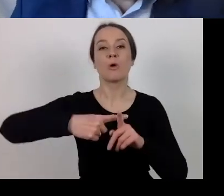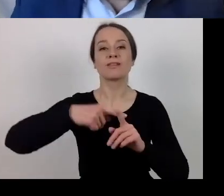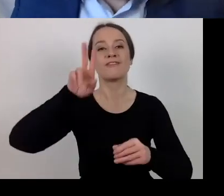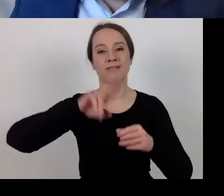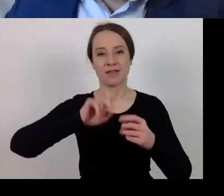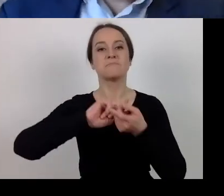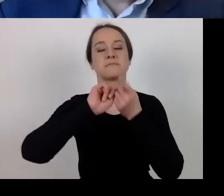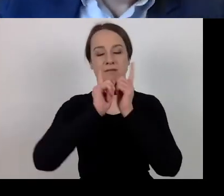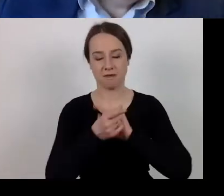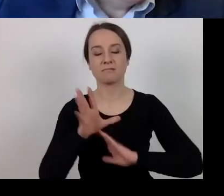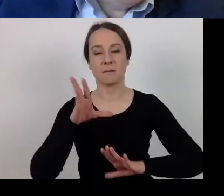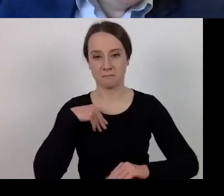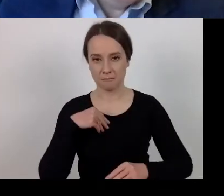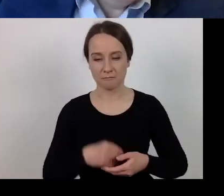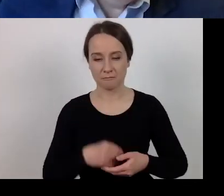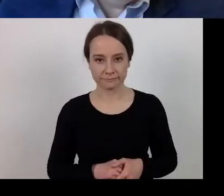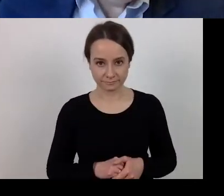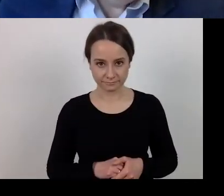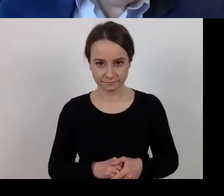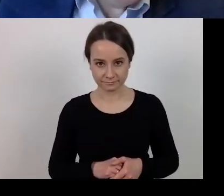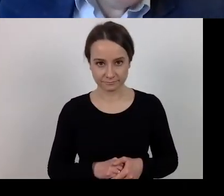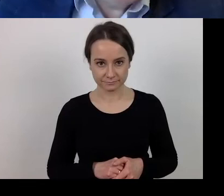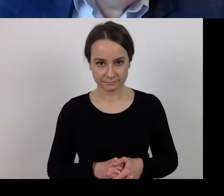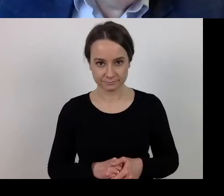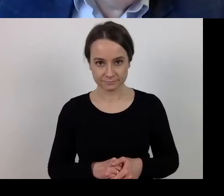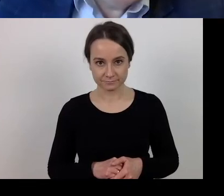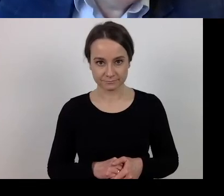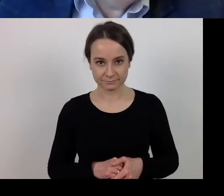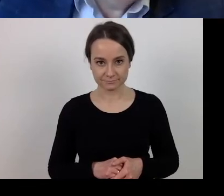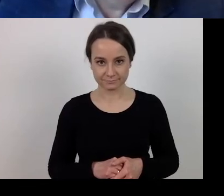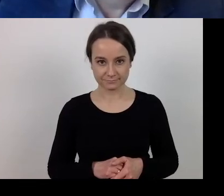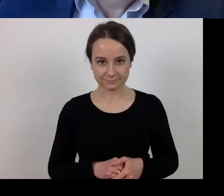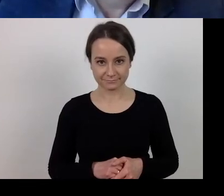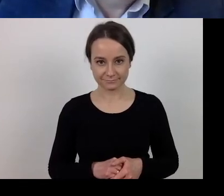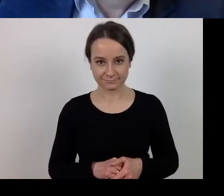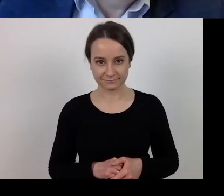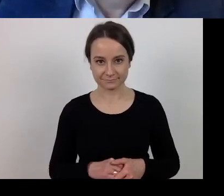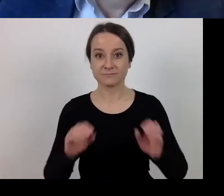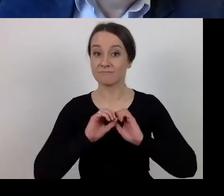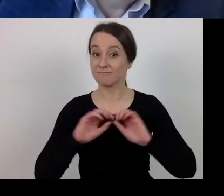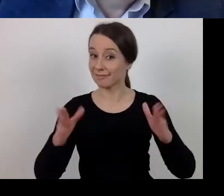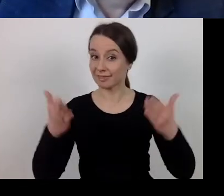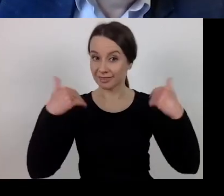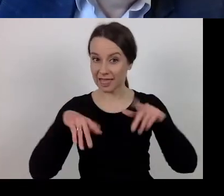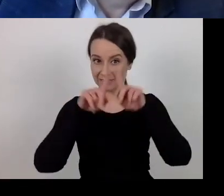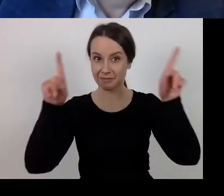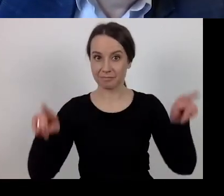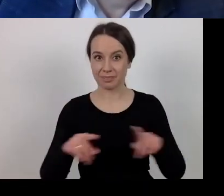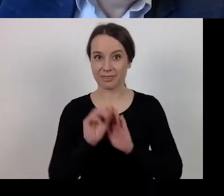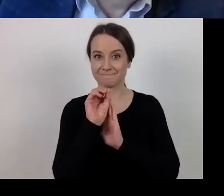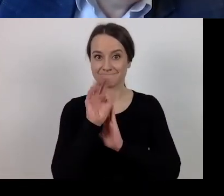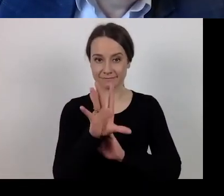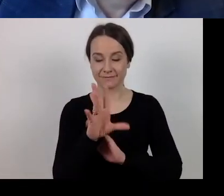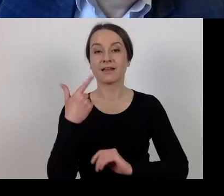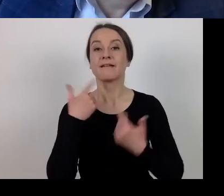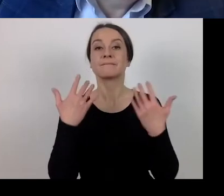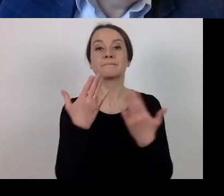On the next slide I want to show you